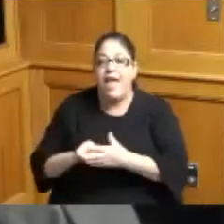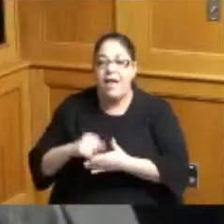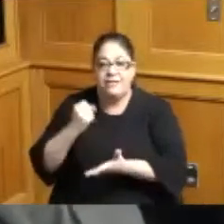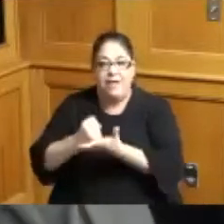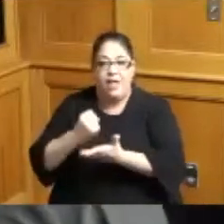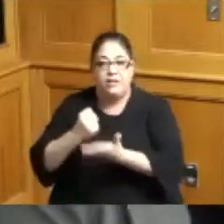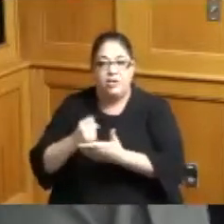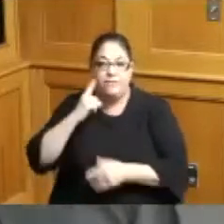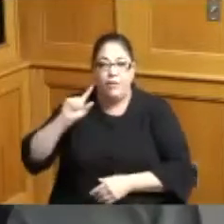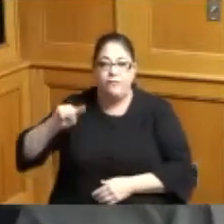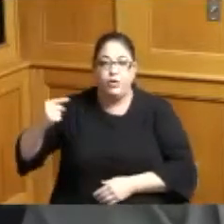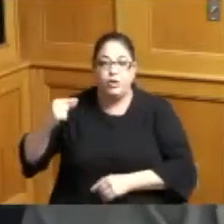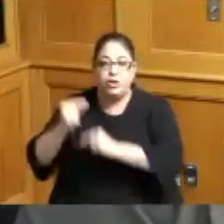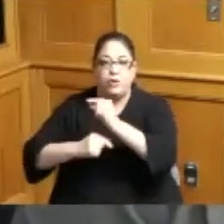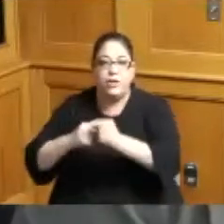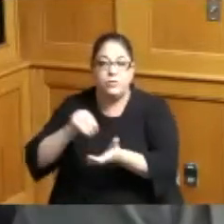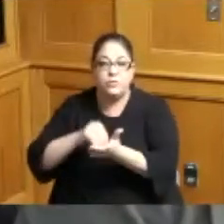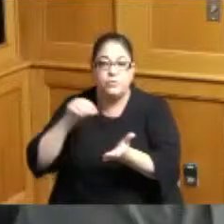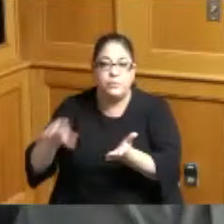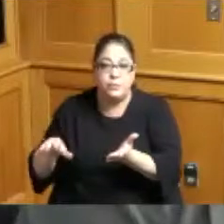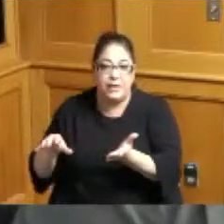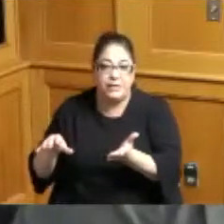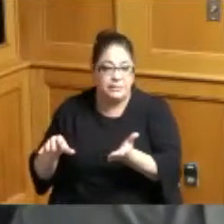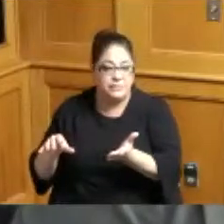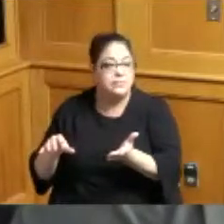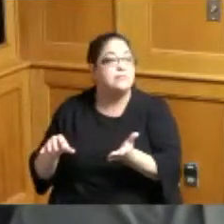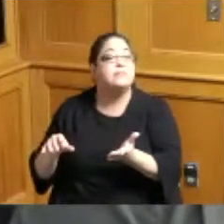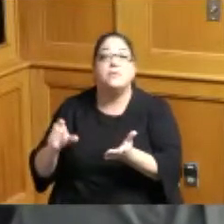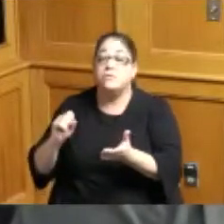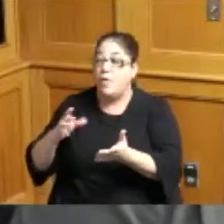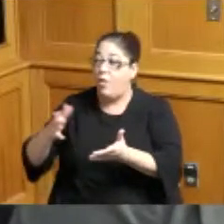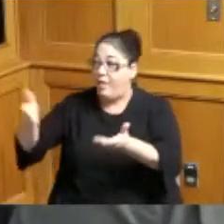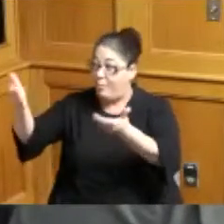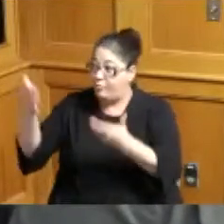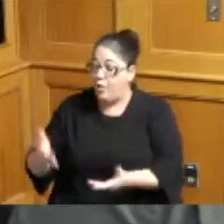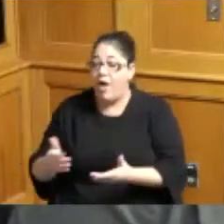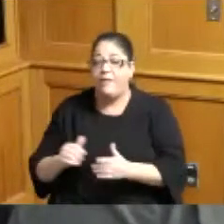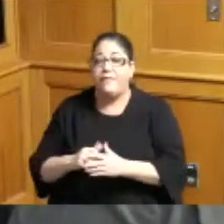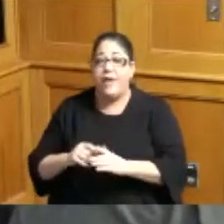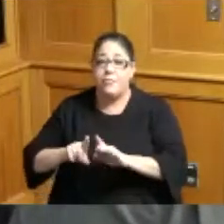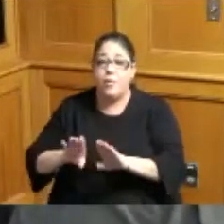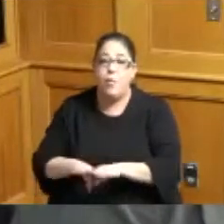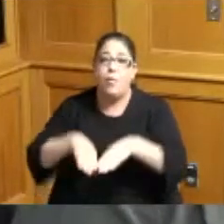generation students and so they brought them in and it was their induction ceremony and I got